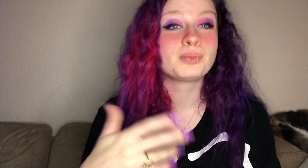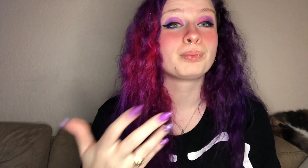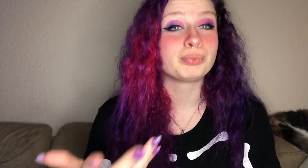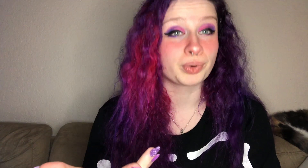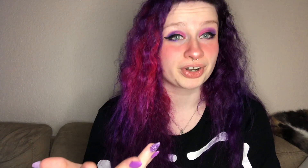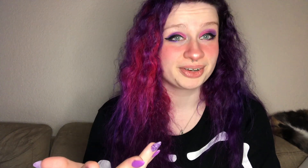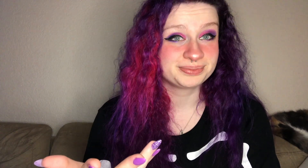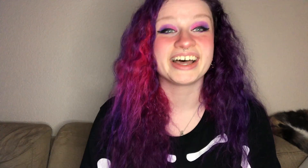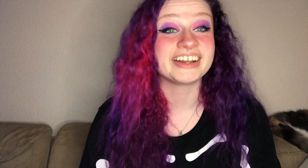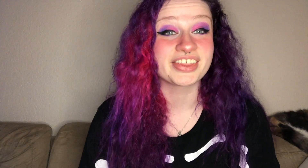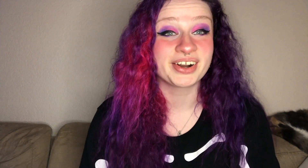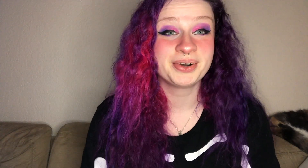border another